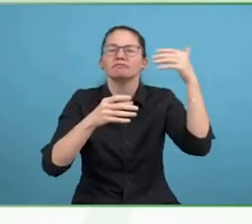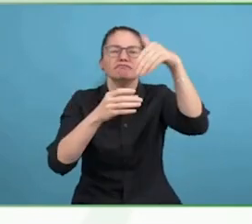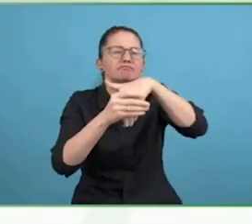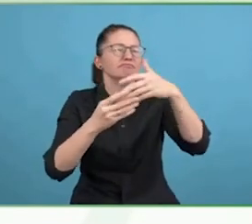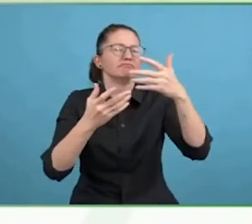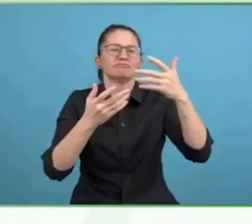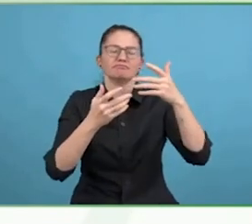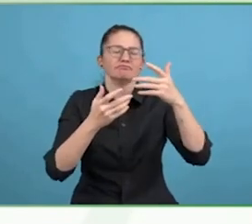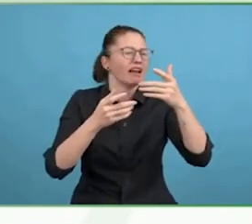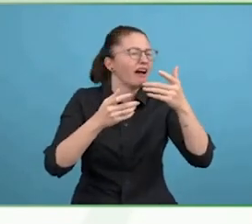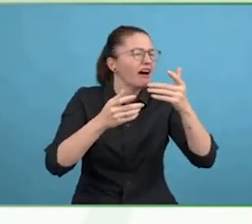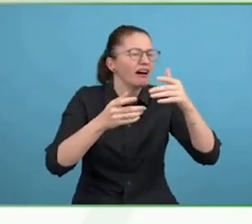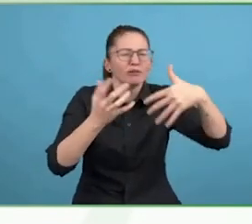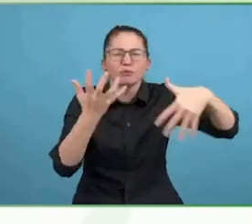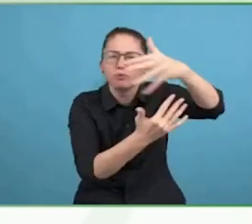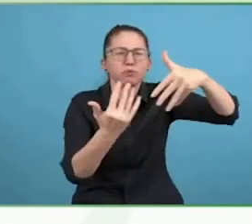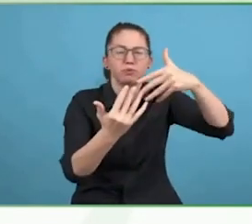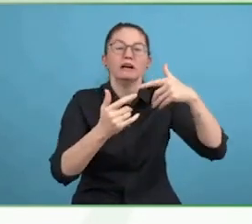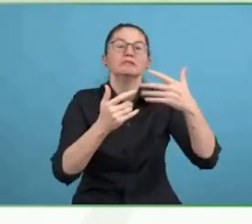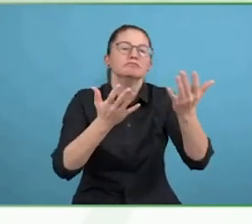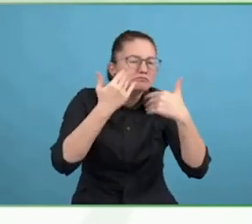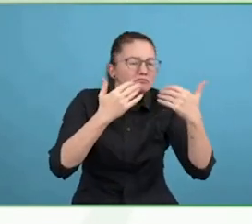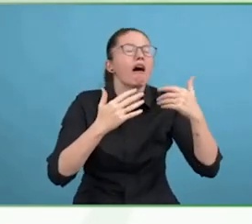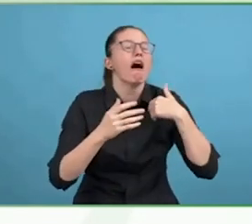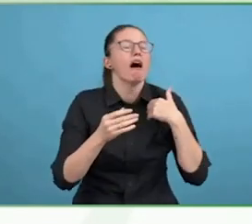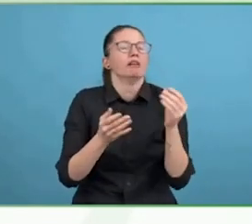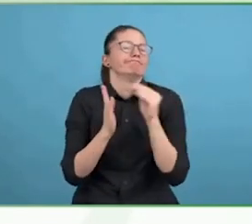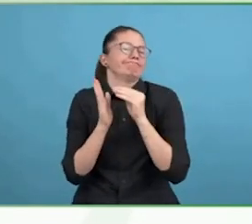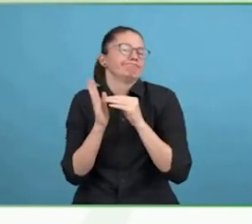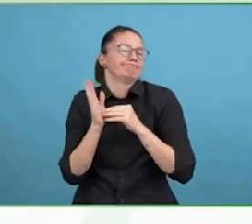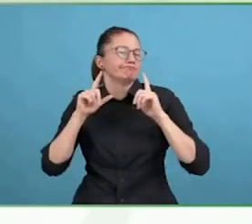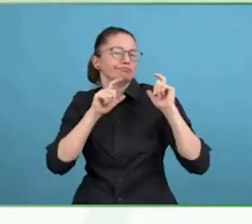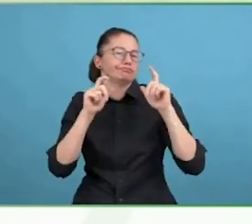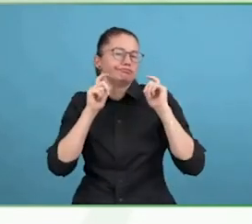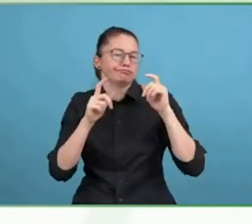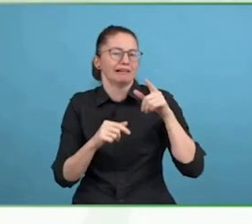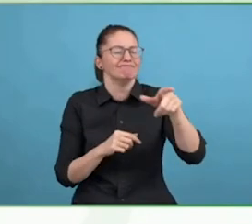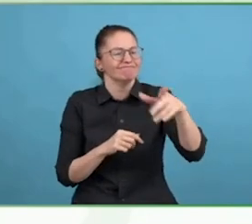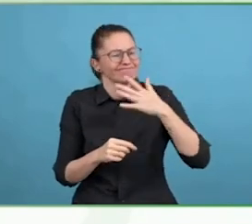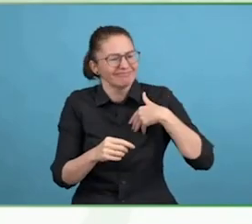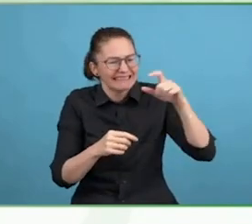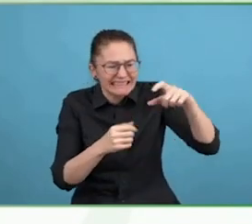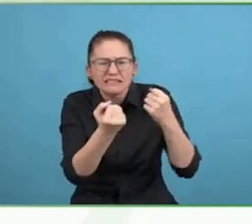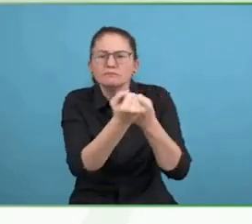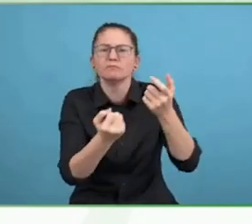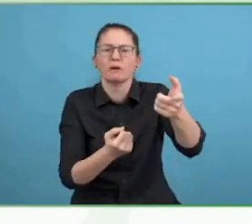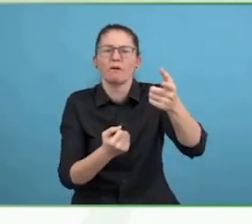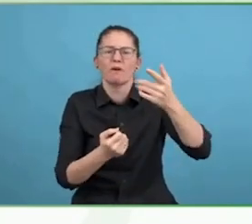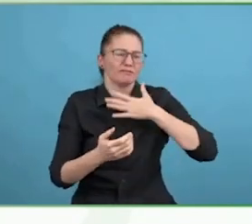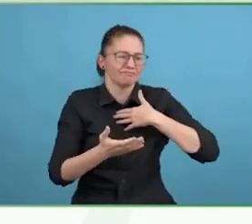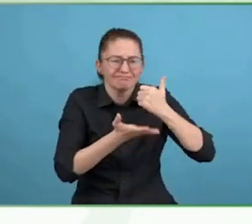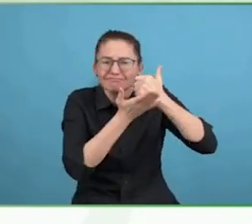We have a project for women in Rwanda where we set up farms, we